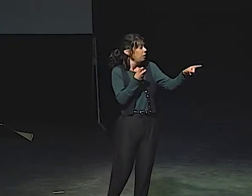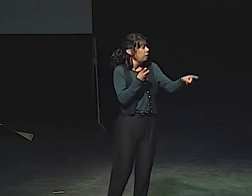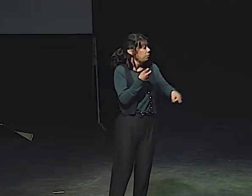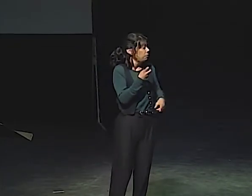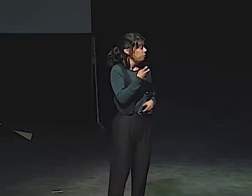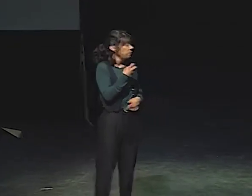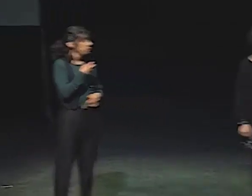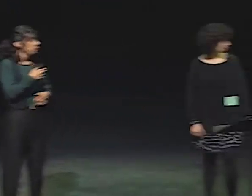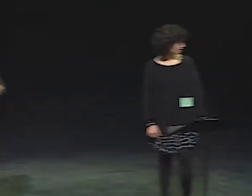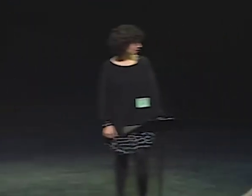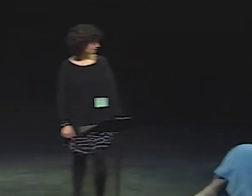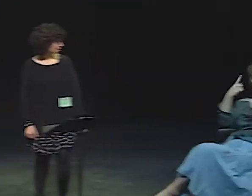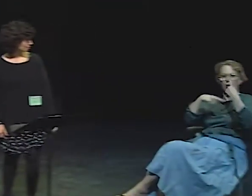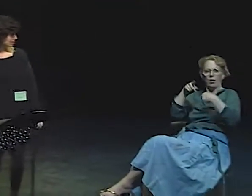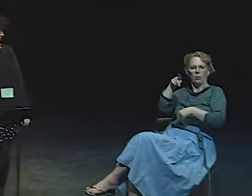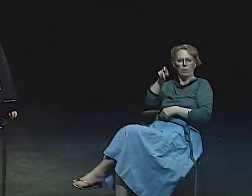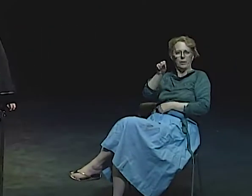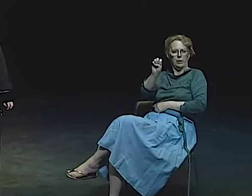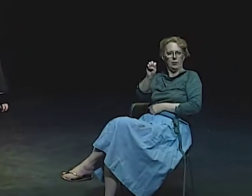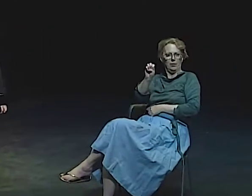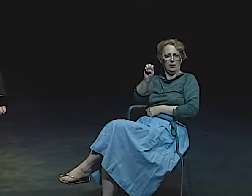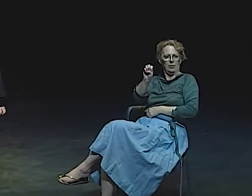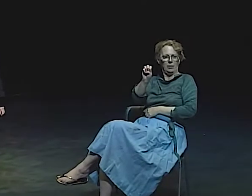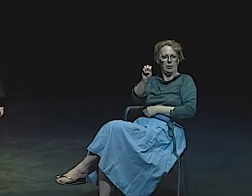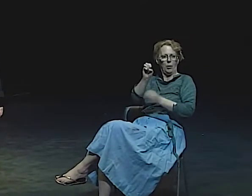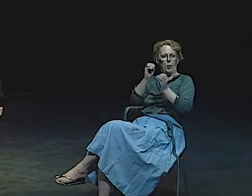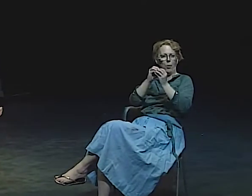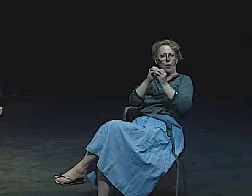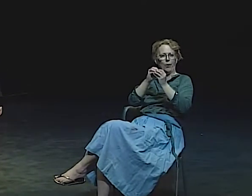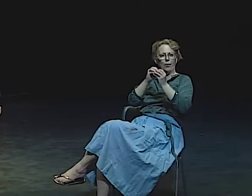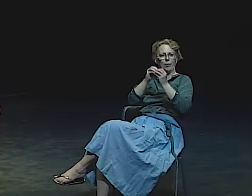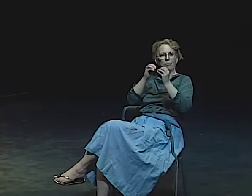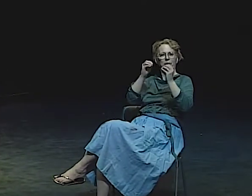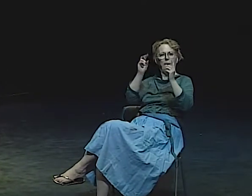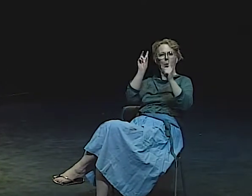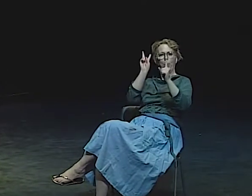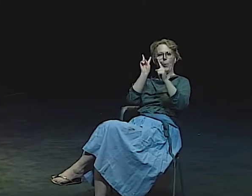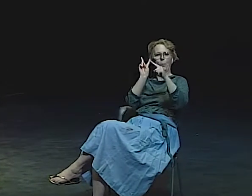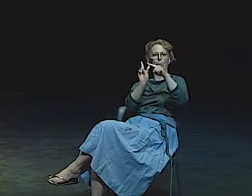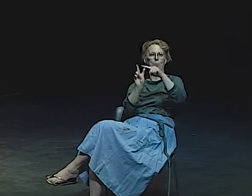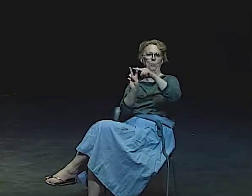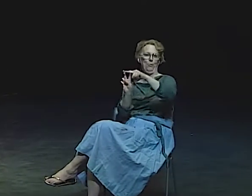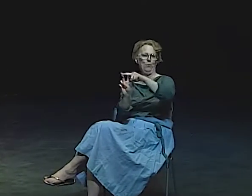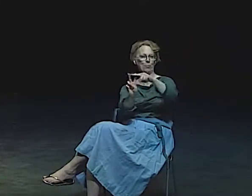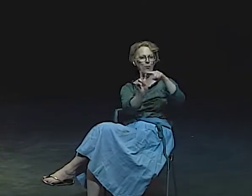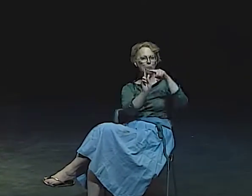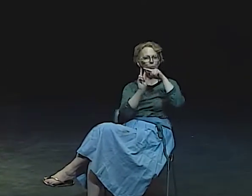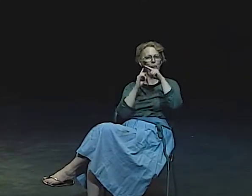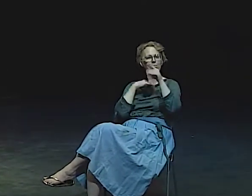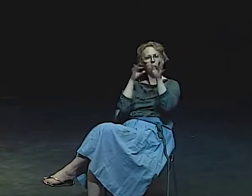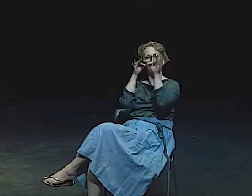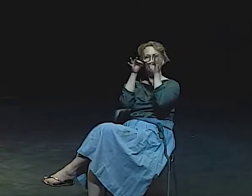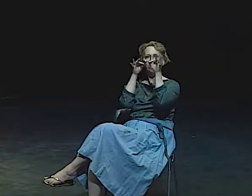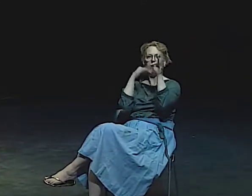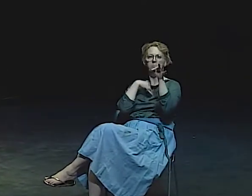I WOULD LIKE TO ADD SOMETHING TO THAT. WHEN I AM MYSELF, I TEND TO SIGN PSE.